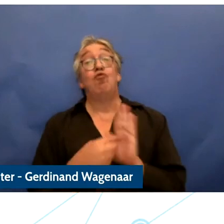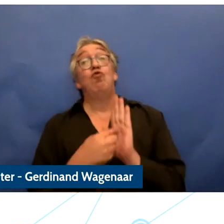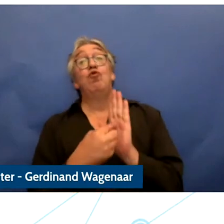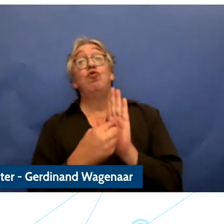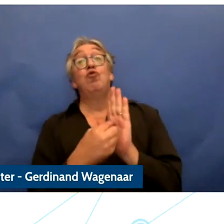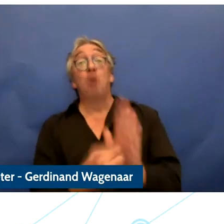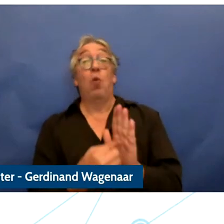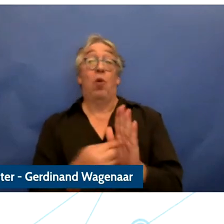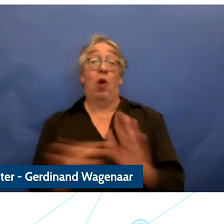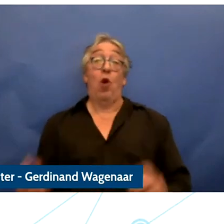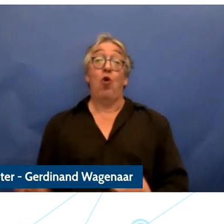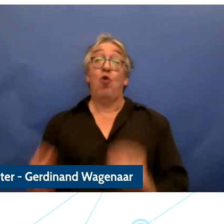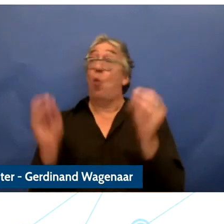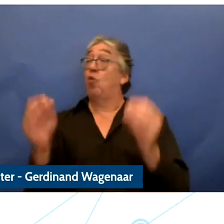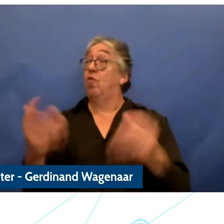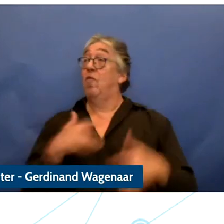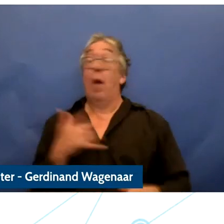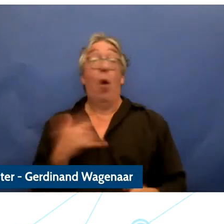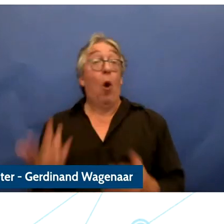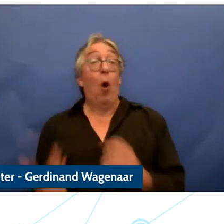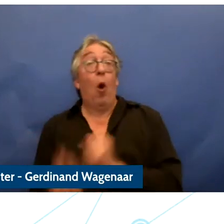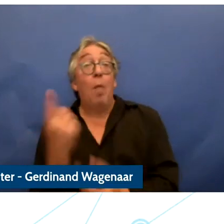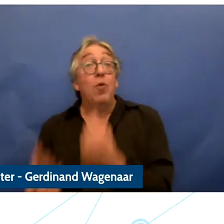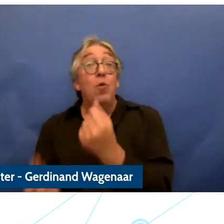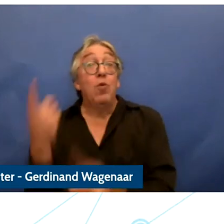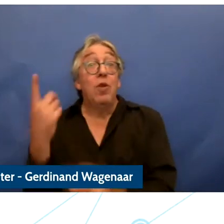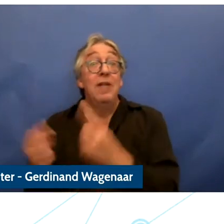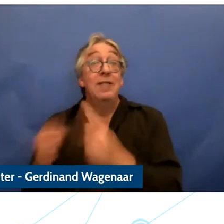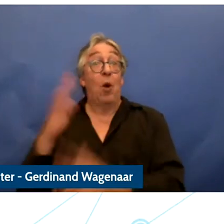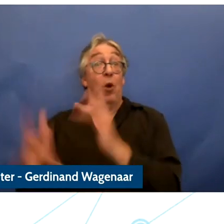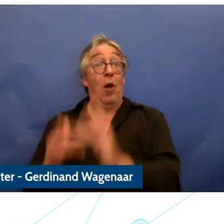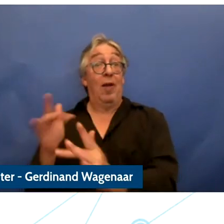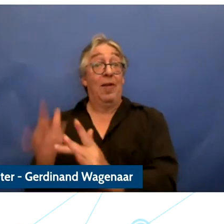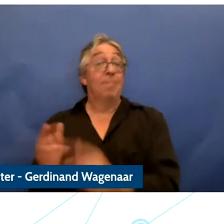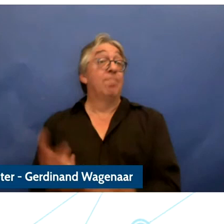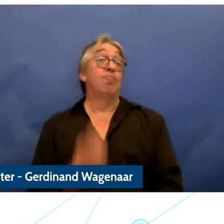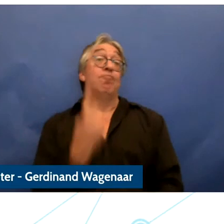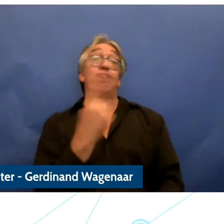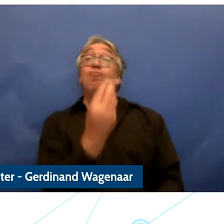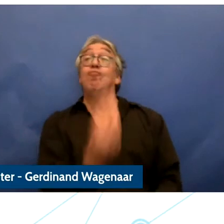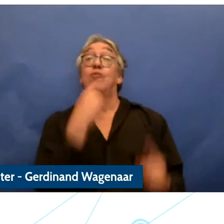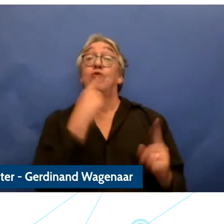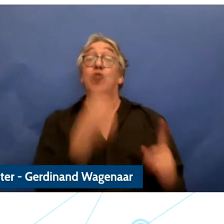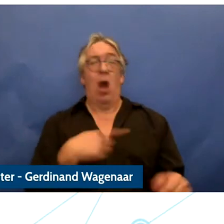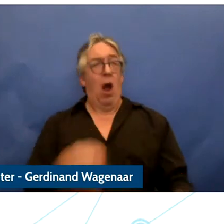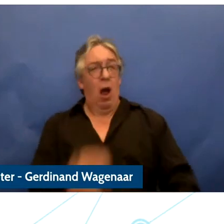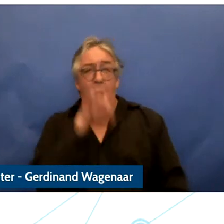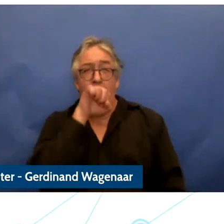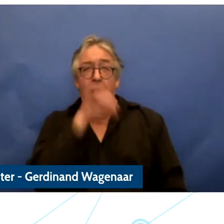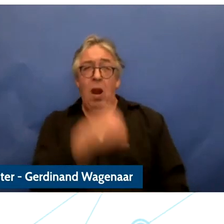people experience online and one quote was I love being able to communicate